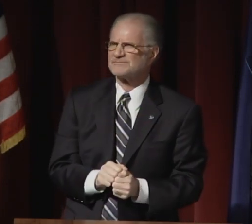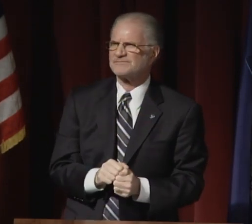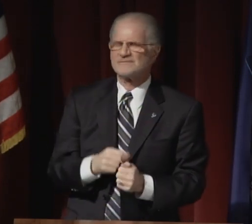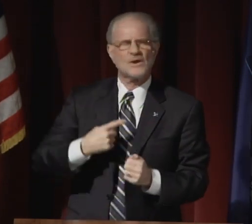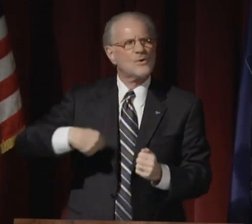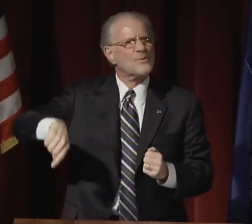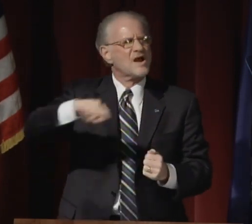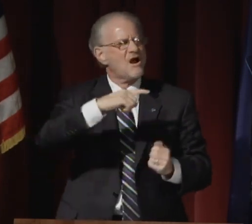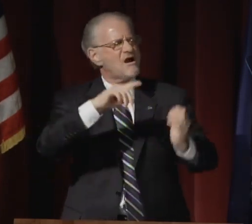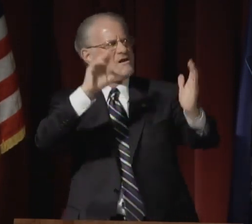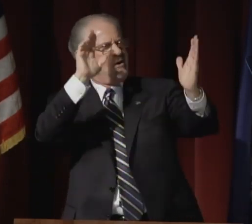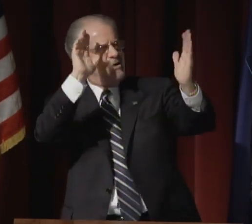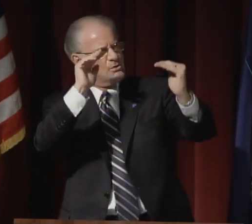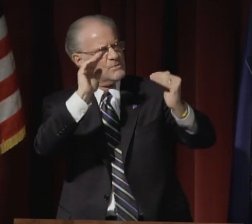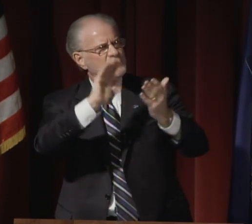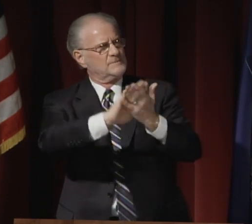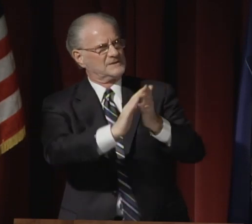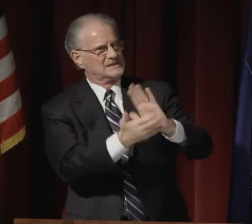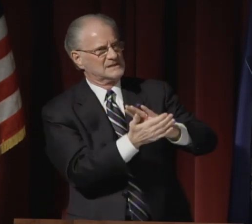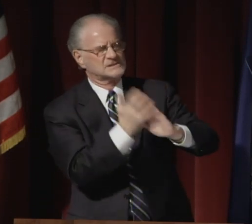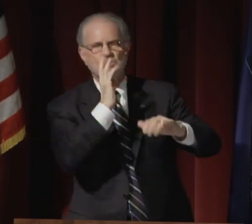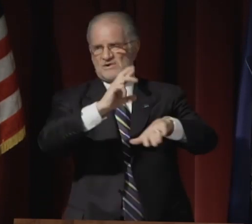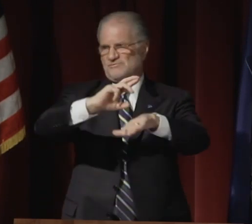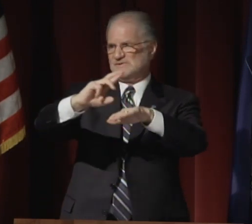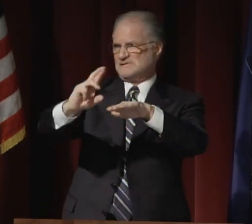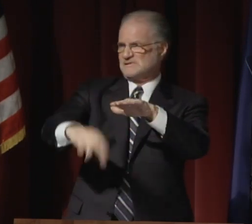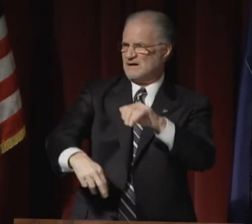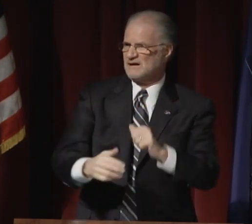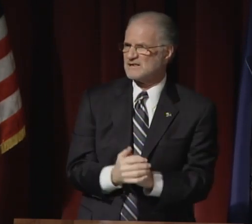We are all touched by what we are witnessing.